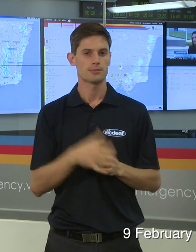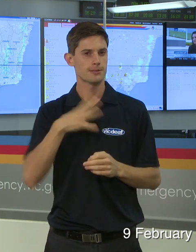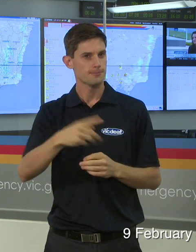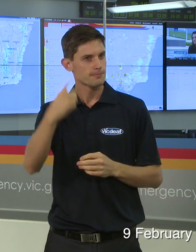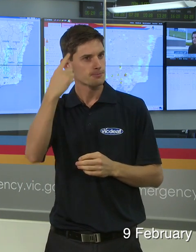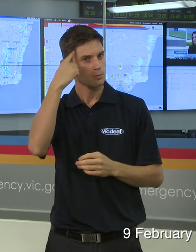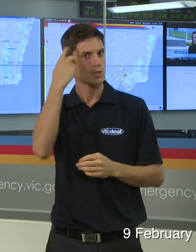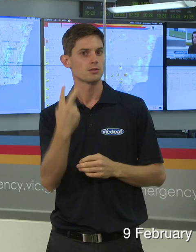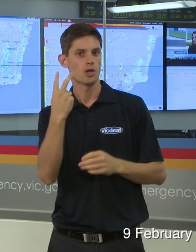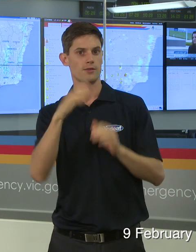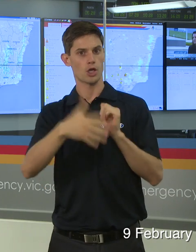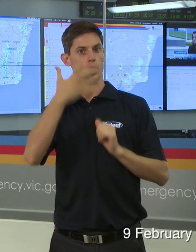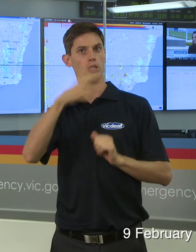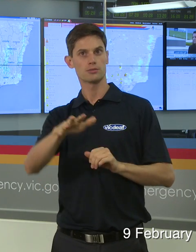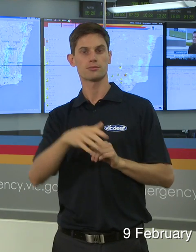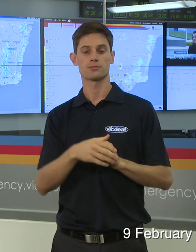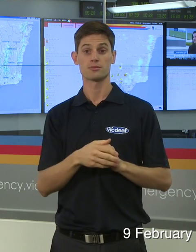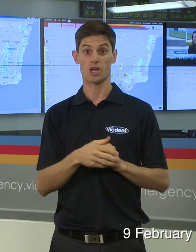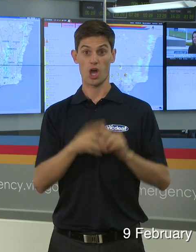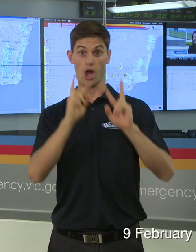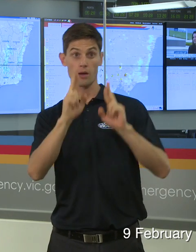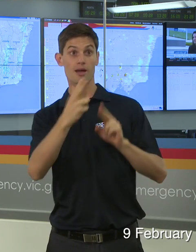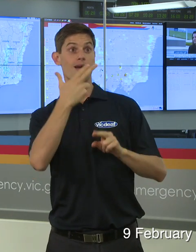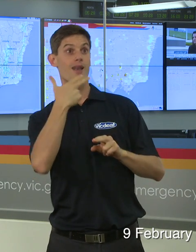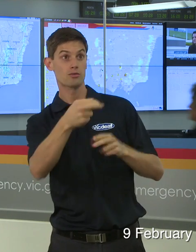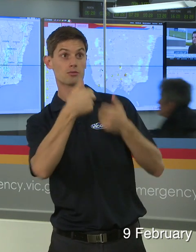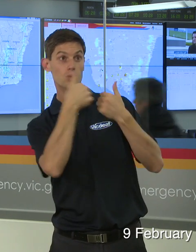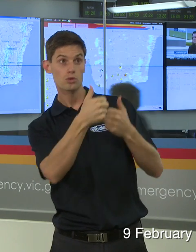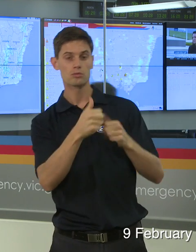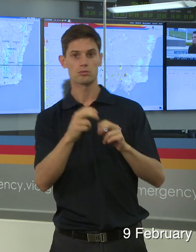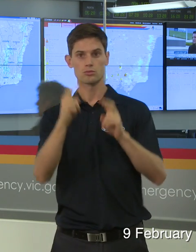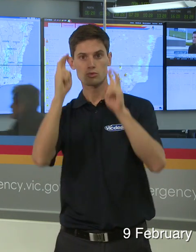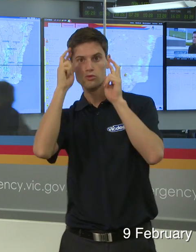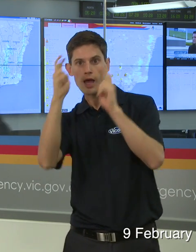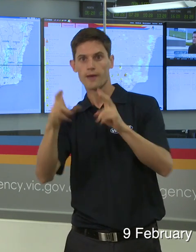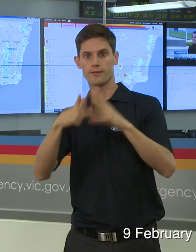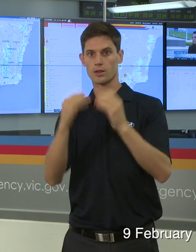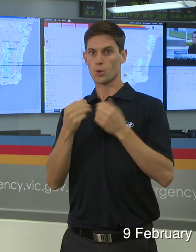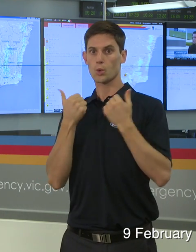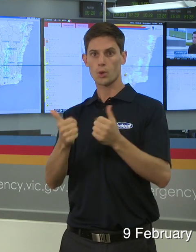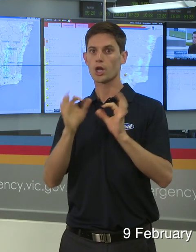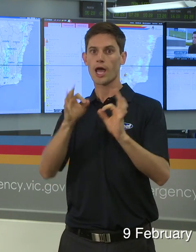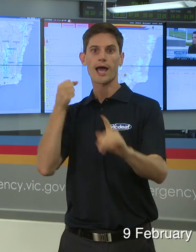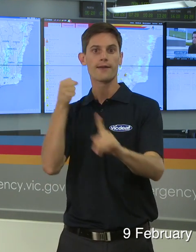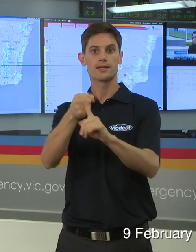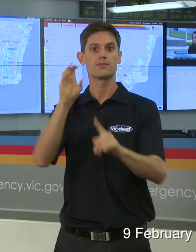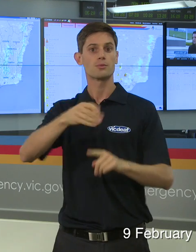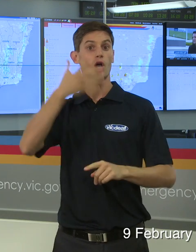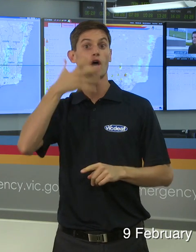you'd only hope that our power systems stay our transport system stay operating and not saying they won't but obviously with extended heat